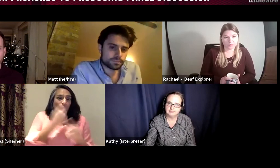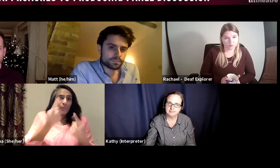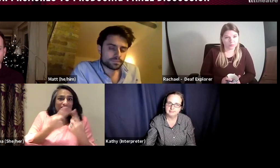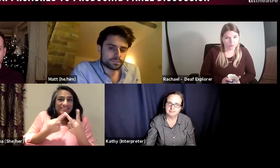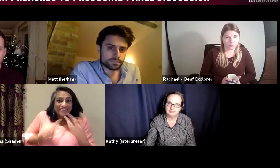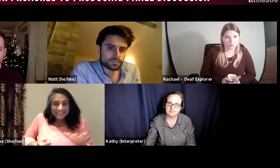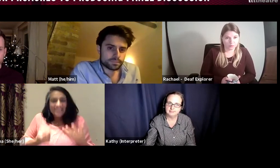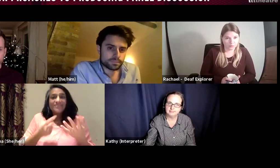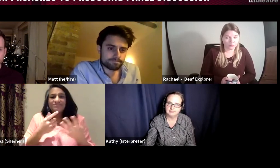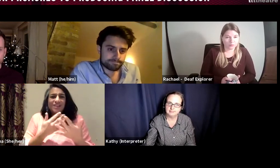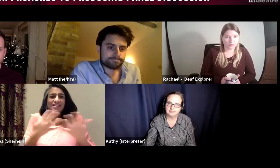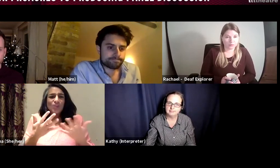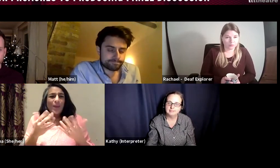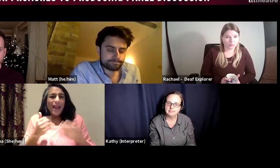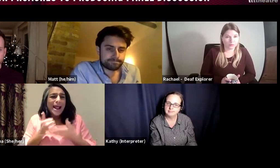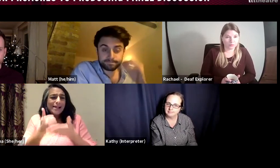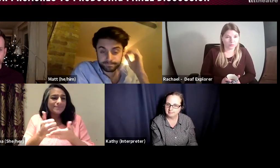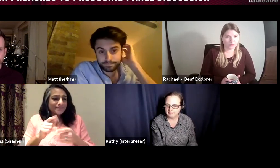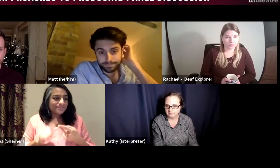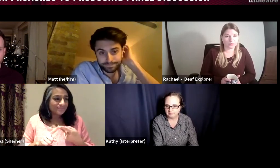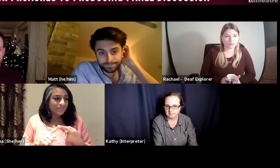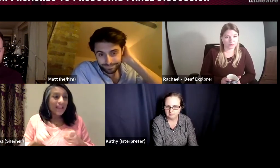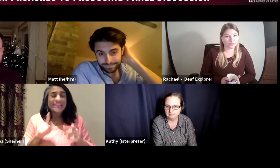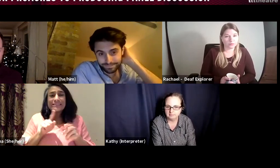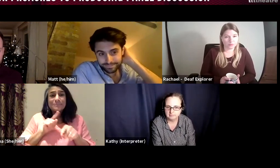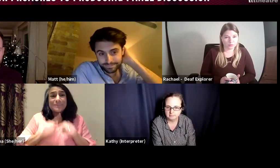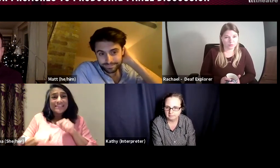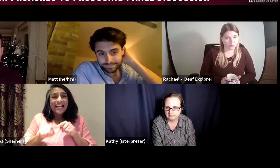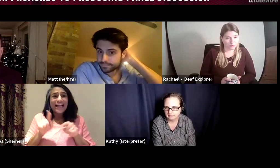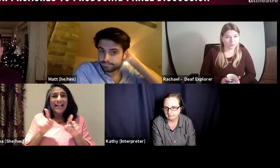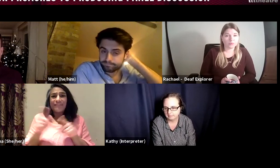the process, and will explain why we are making certain decisions so that definitely helps.